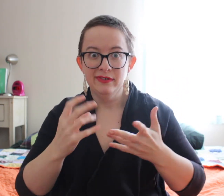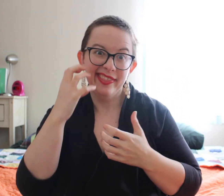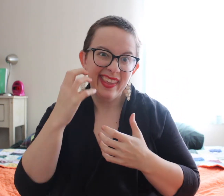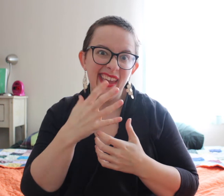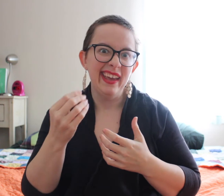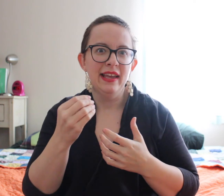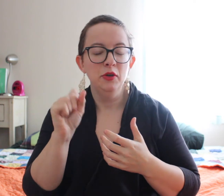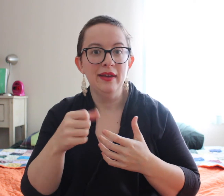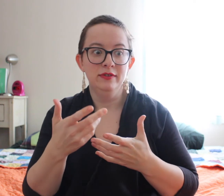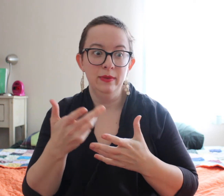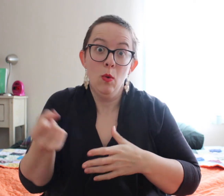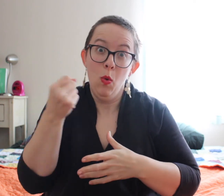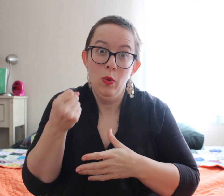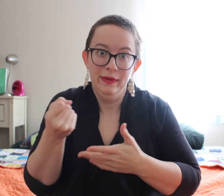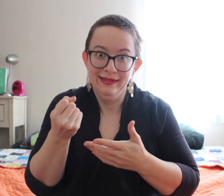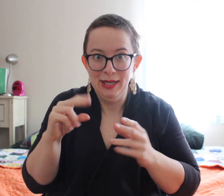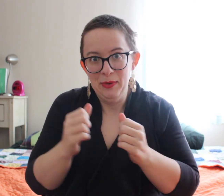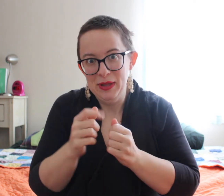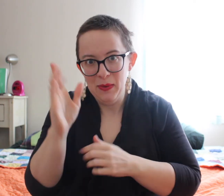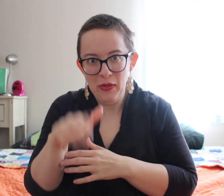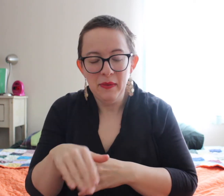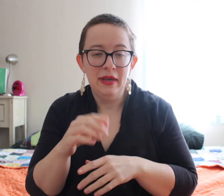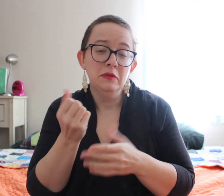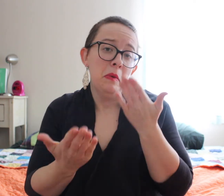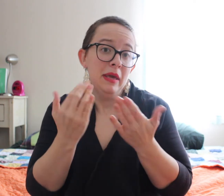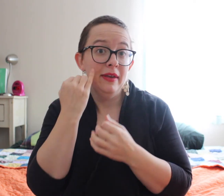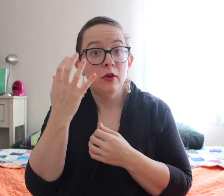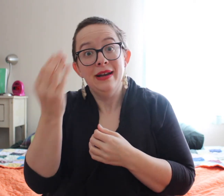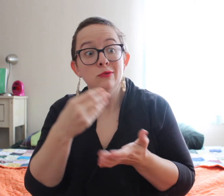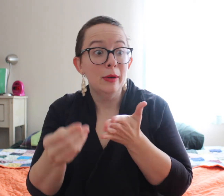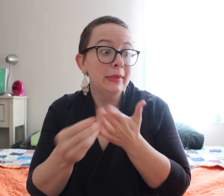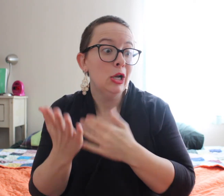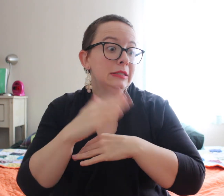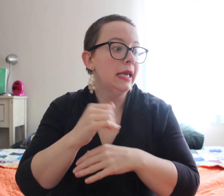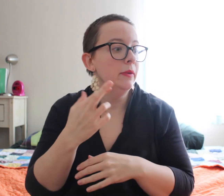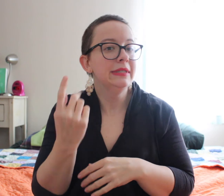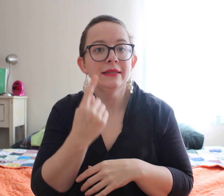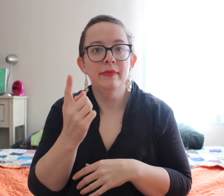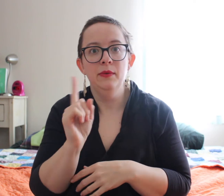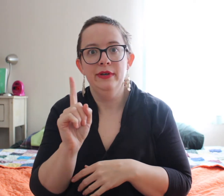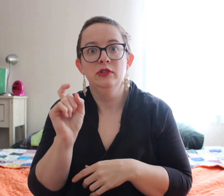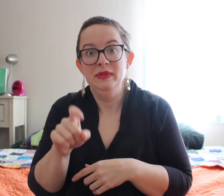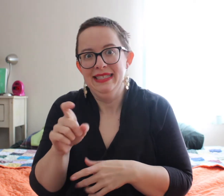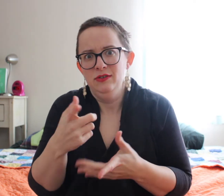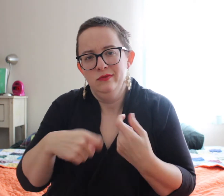You know, they're lighter than cloth diapers cloth diapers are pretty thick and you have to hold all the diapers with you the whole time So if you want to go out shopping all day